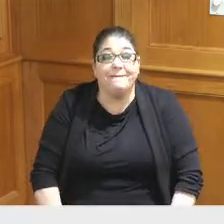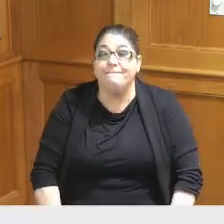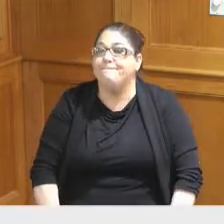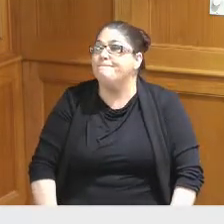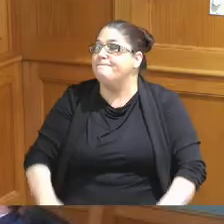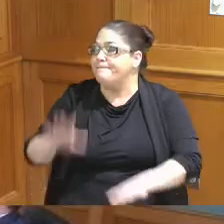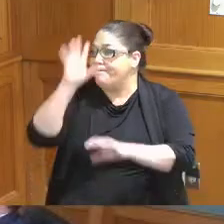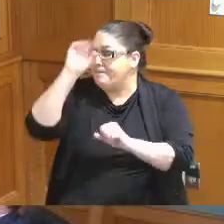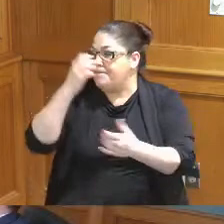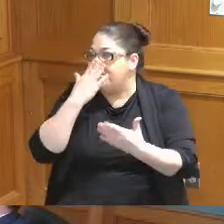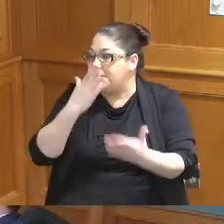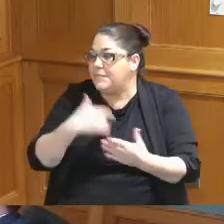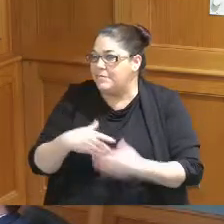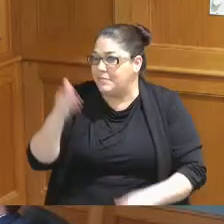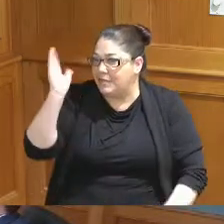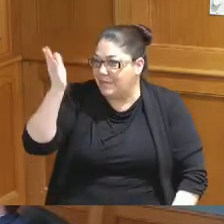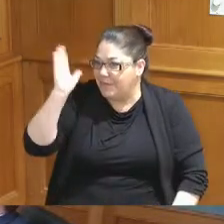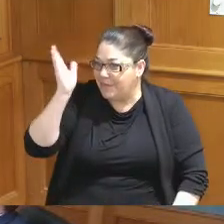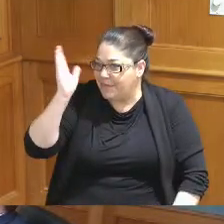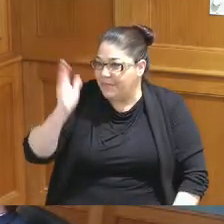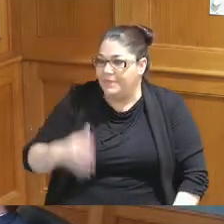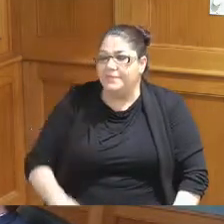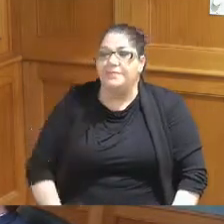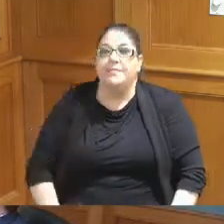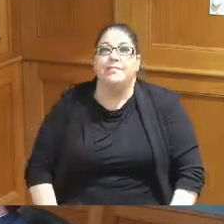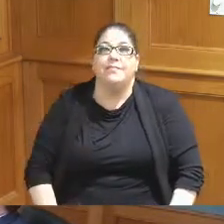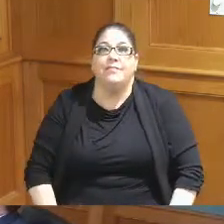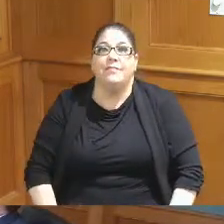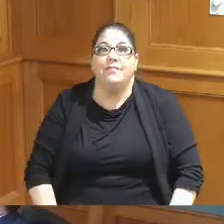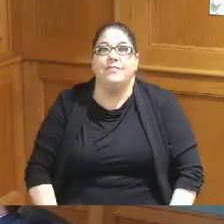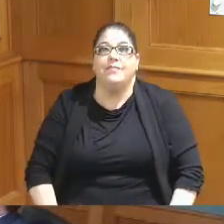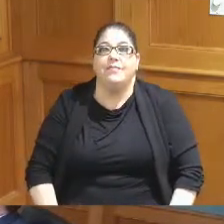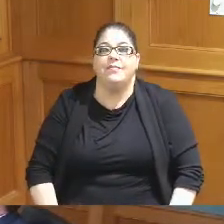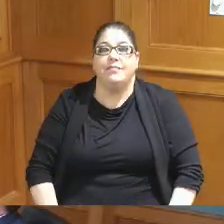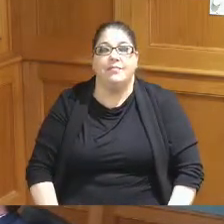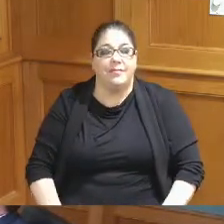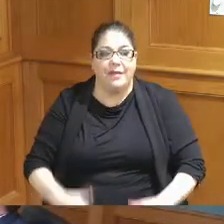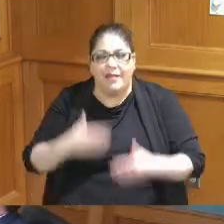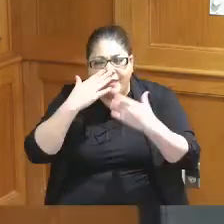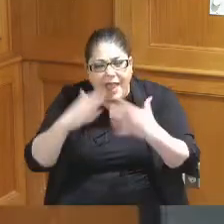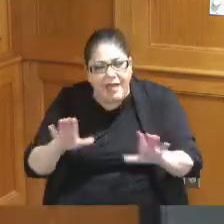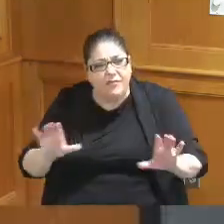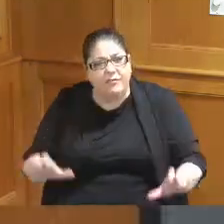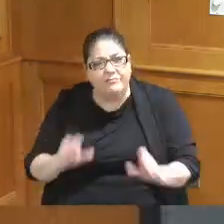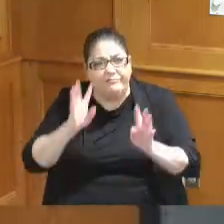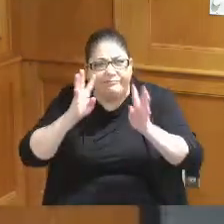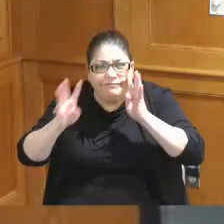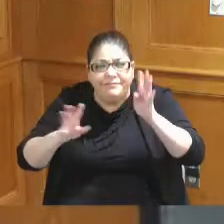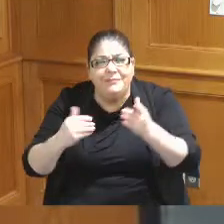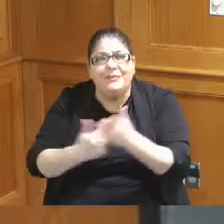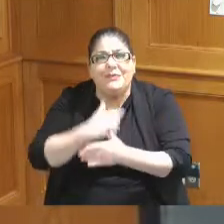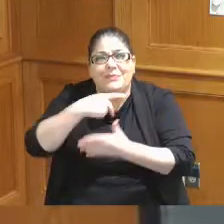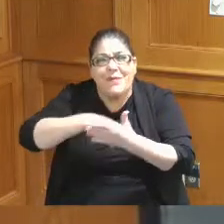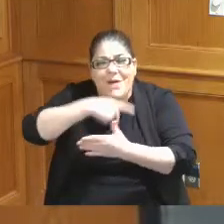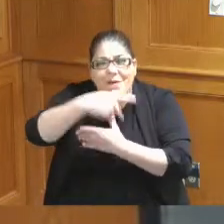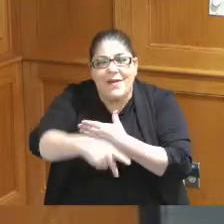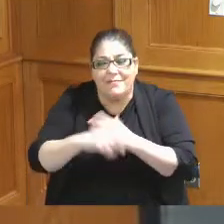thank you for the presentation and doing some Innovative things we appreciate that I wanted